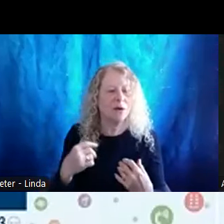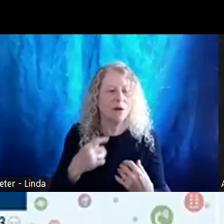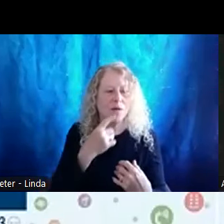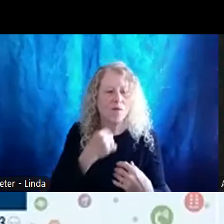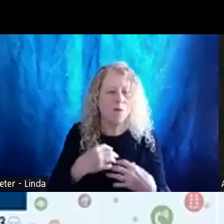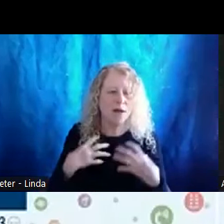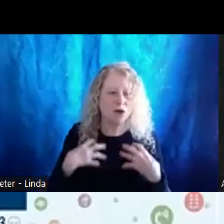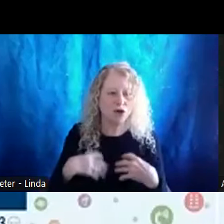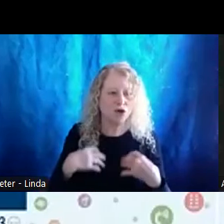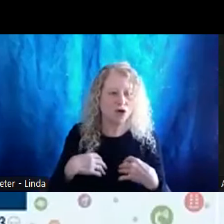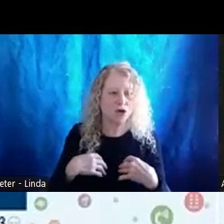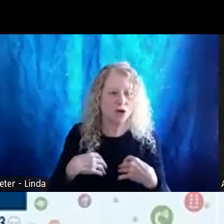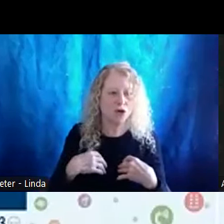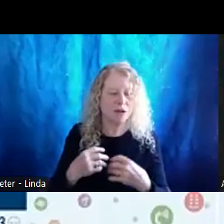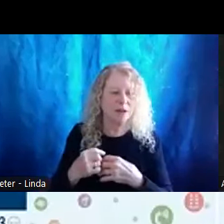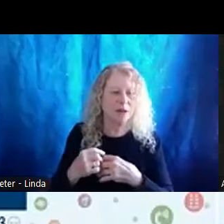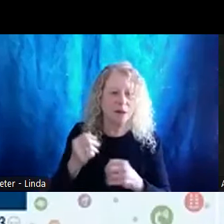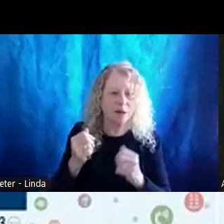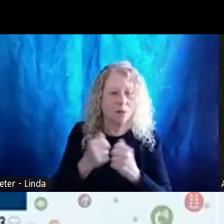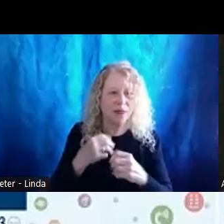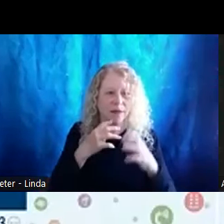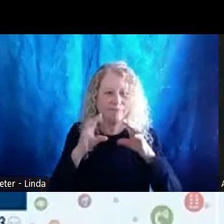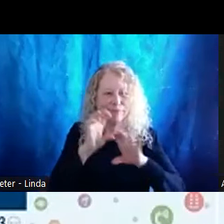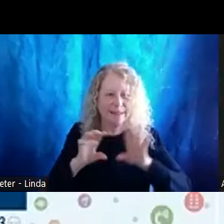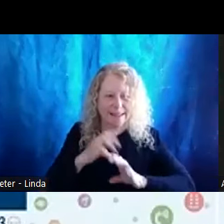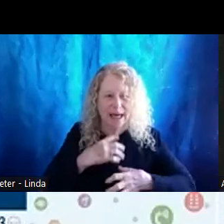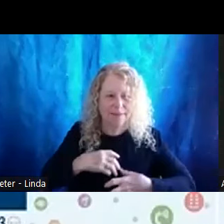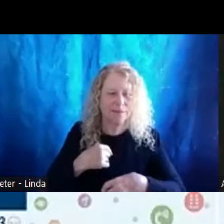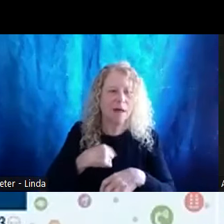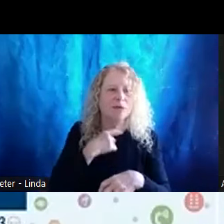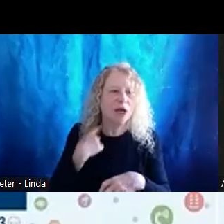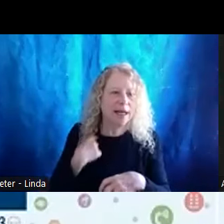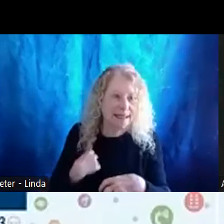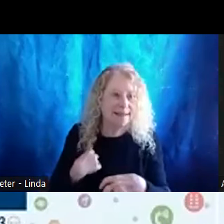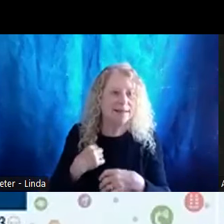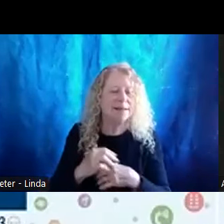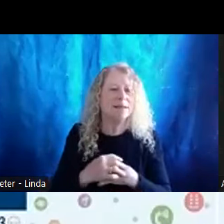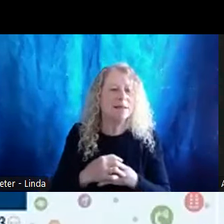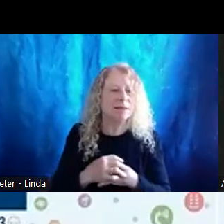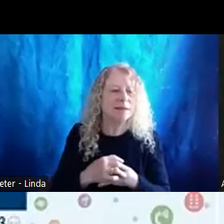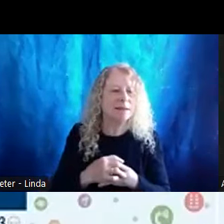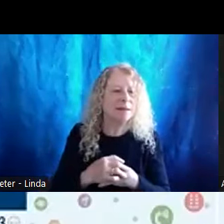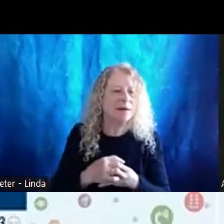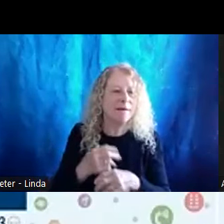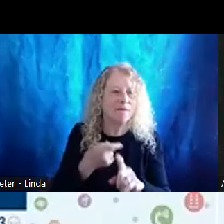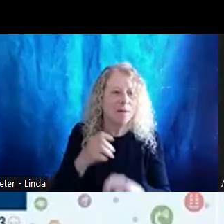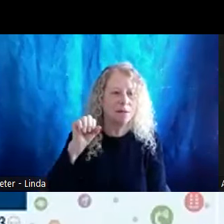Maybe would live the divine. I am Chinese from Shanghai, China.